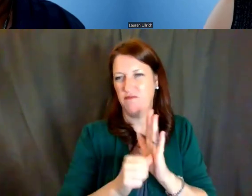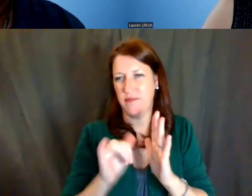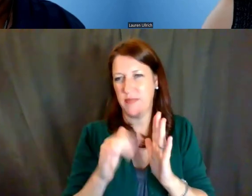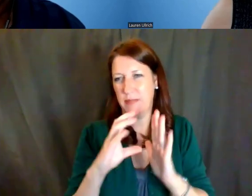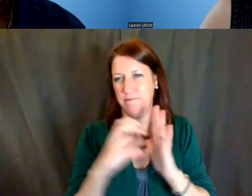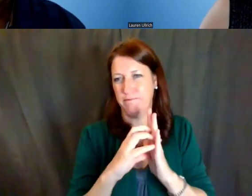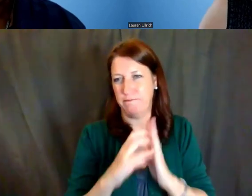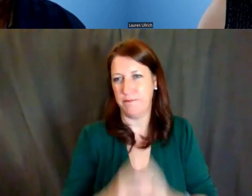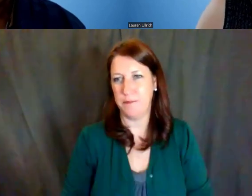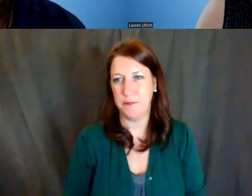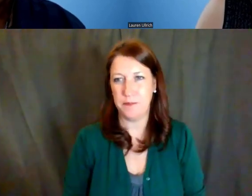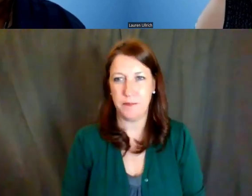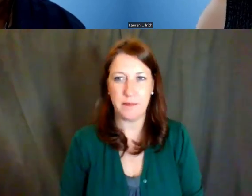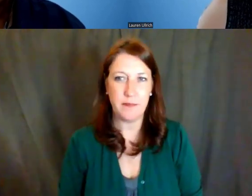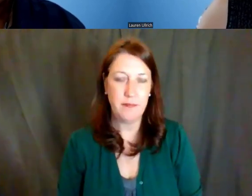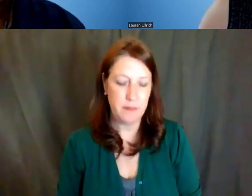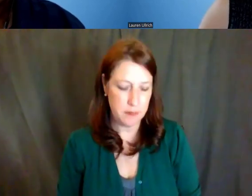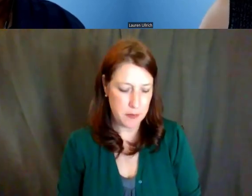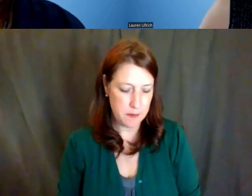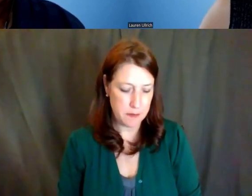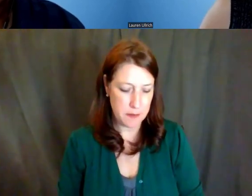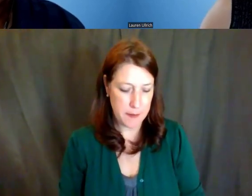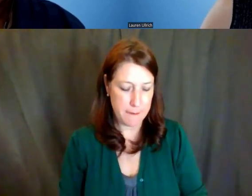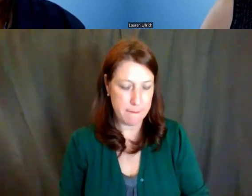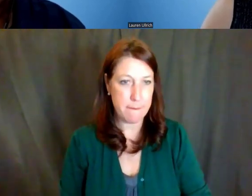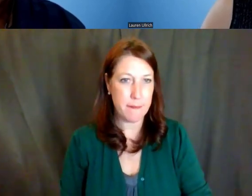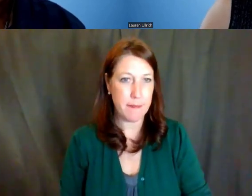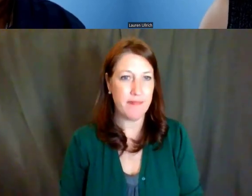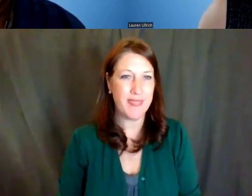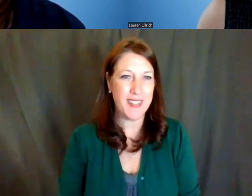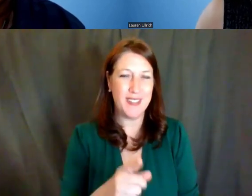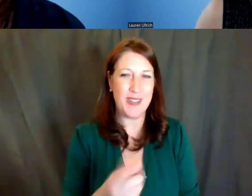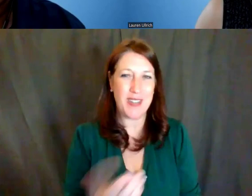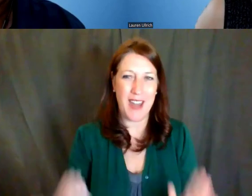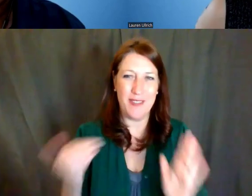Dr. Lauren Ullrich: Yeah, so just to sort of restate what you already said,